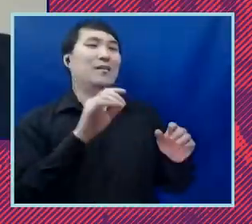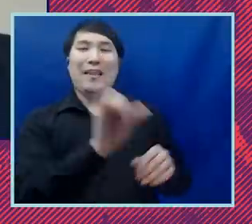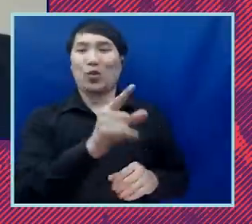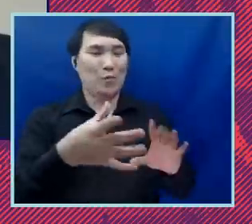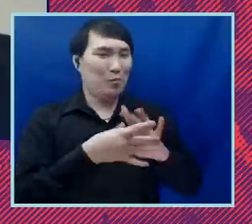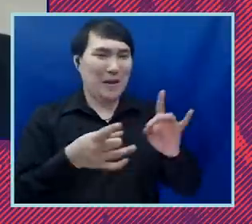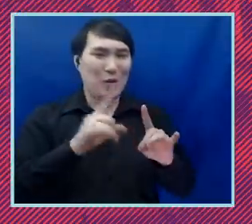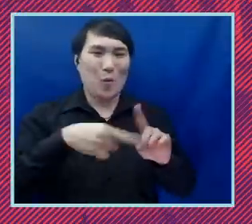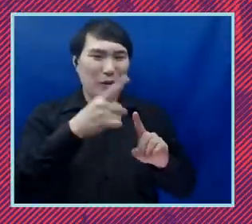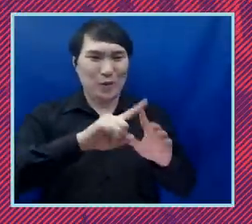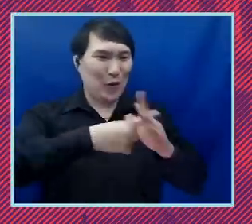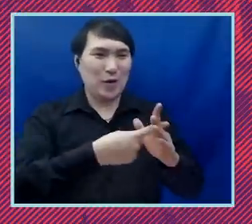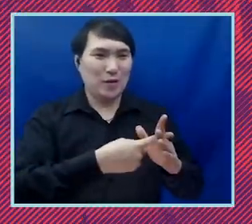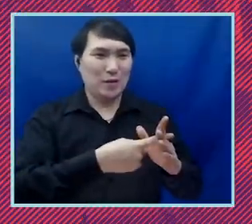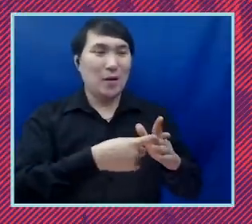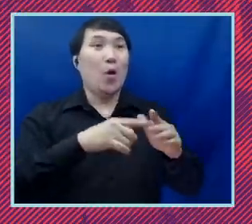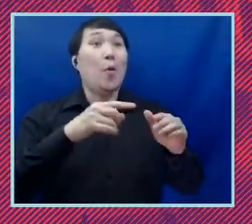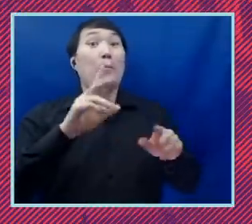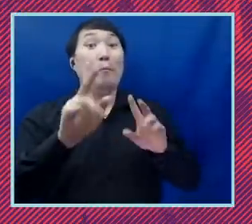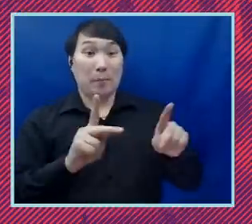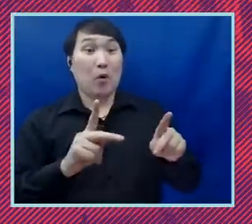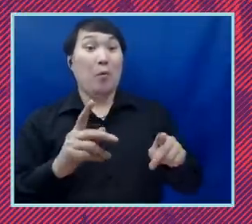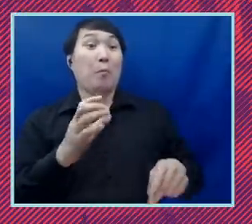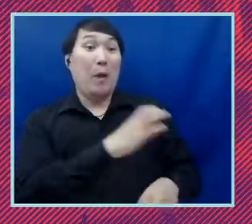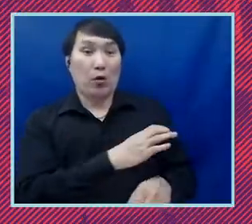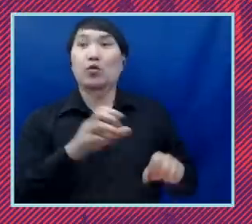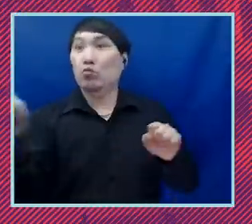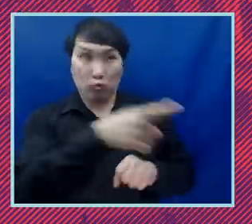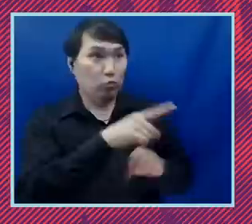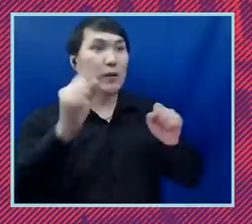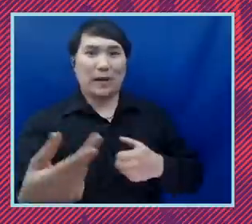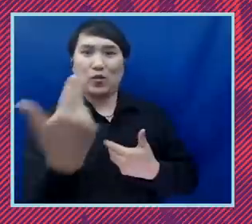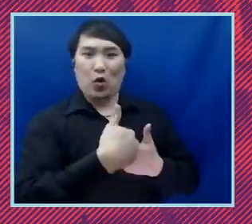this off they're going to be able to join people power and learn more about systemic equality we're